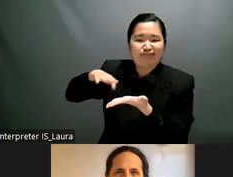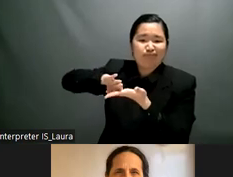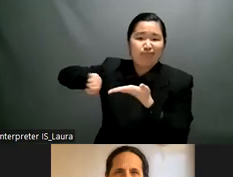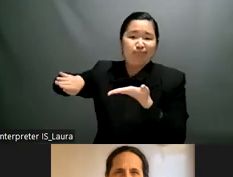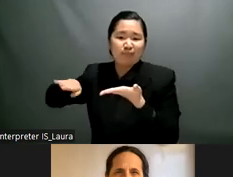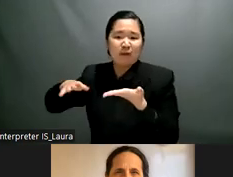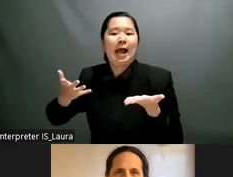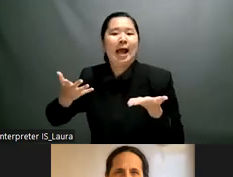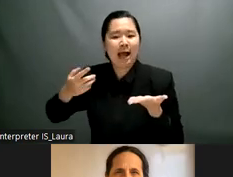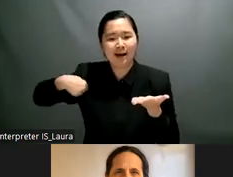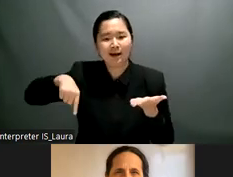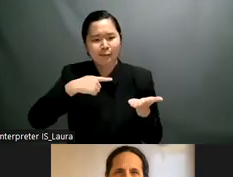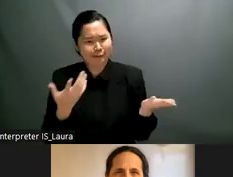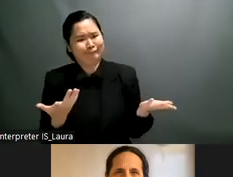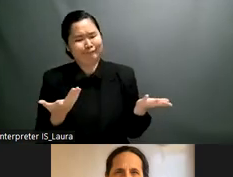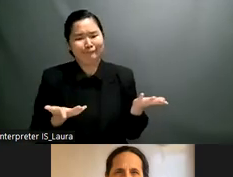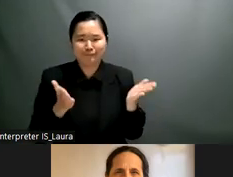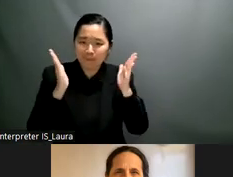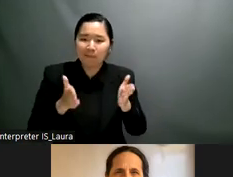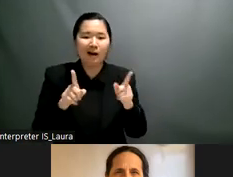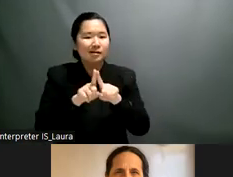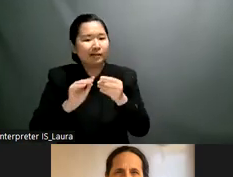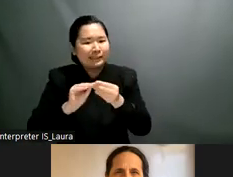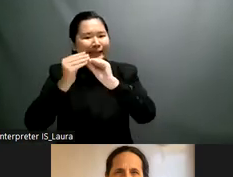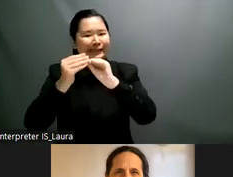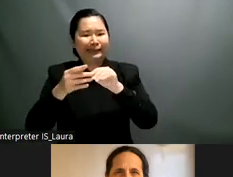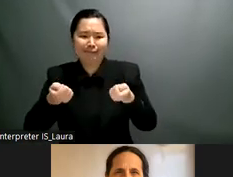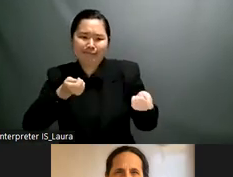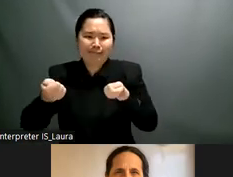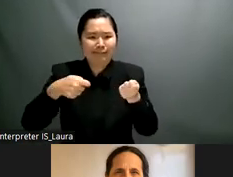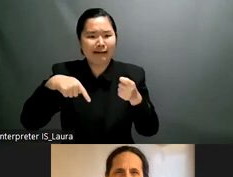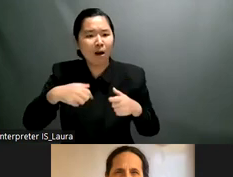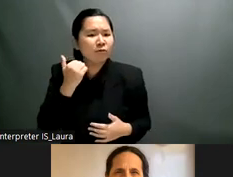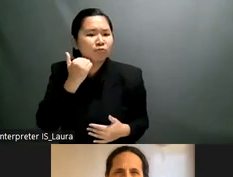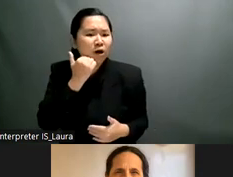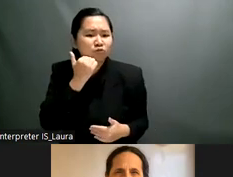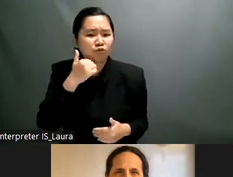a tool uh with what to work with to uh have information and to make a path